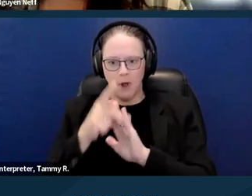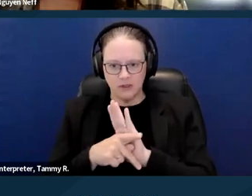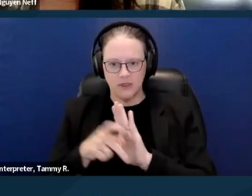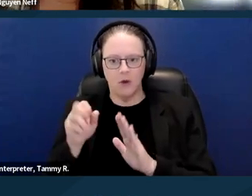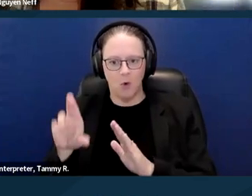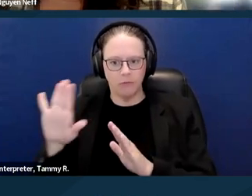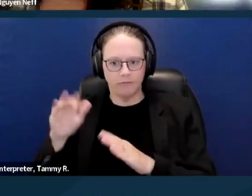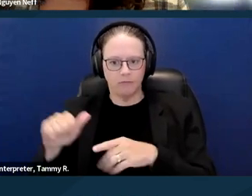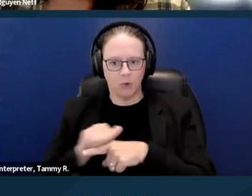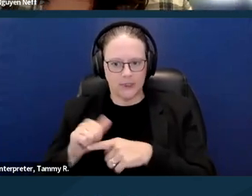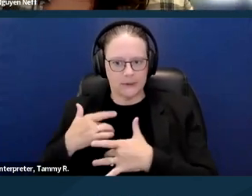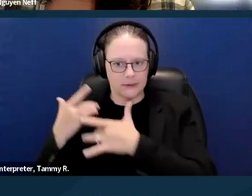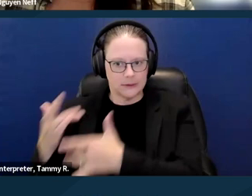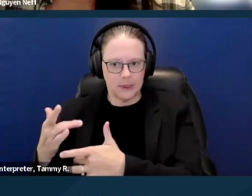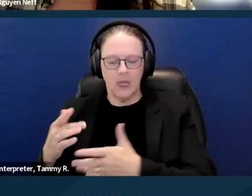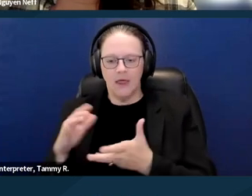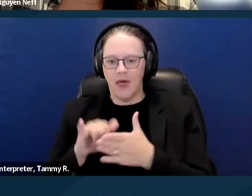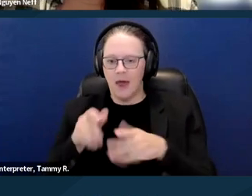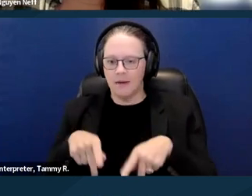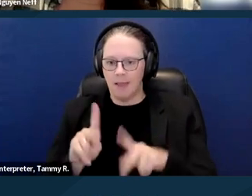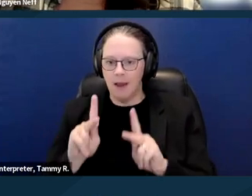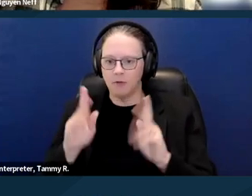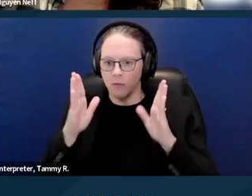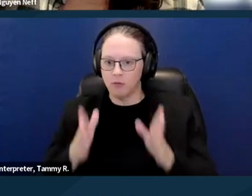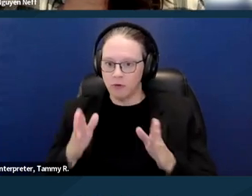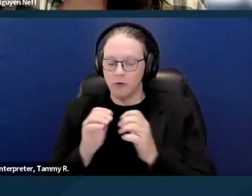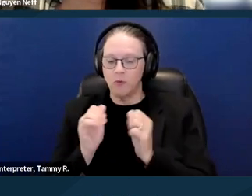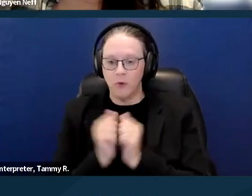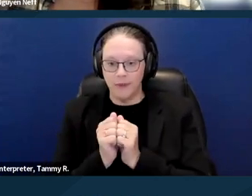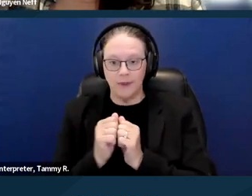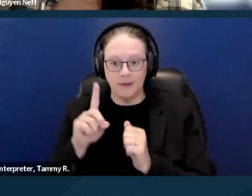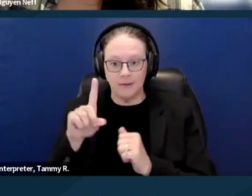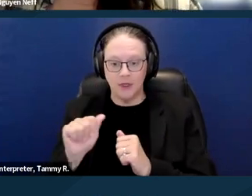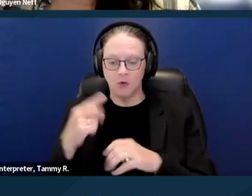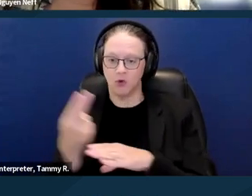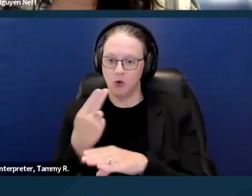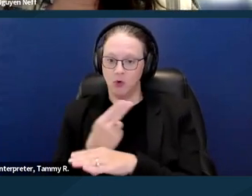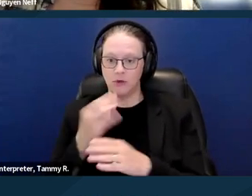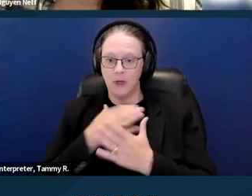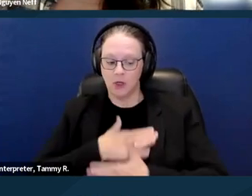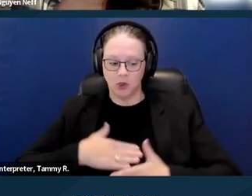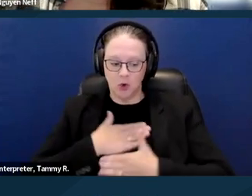that allows a person with a disability to use and enjoy their apartment, their home, you know,